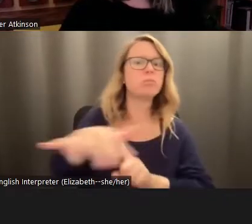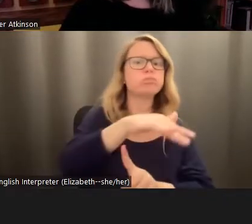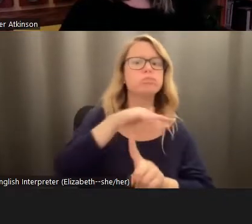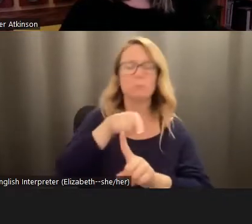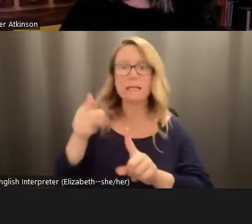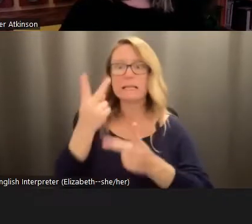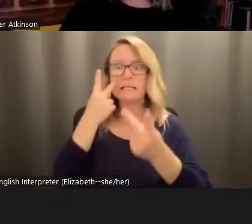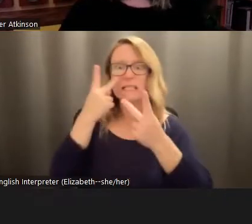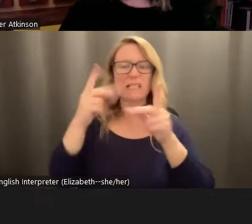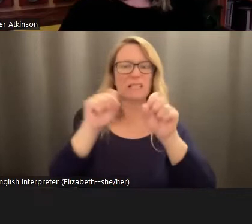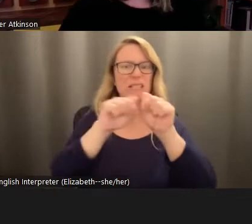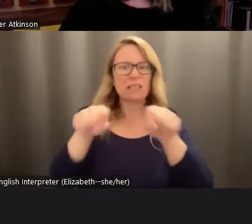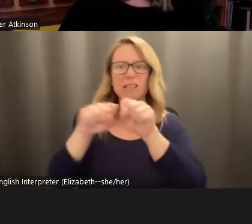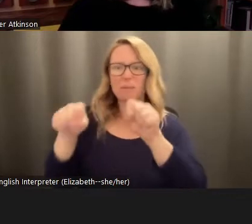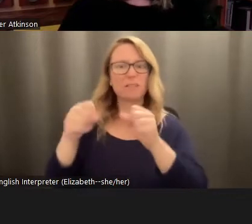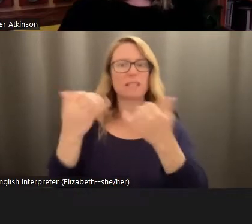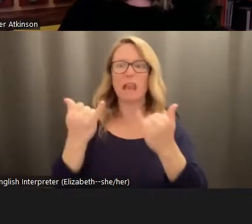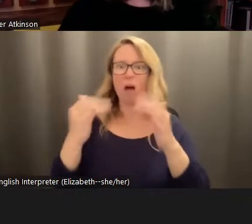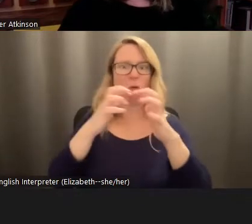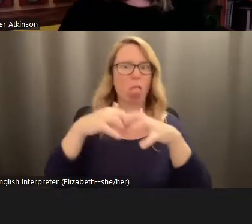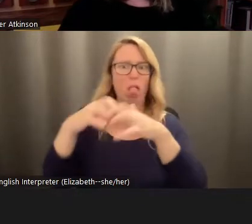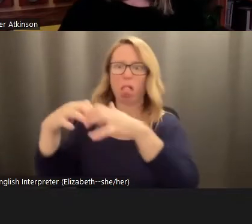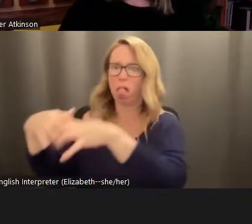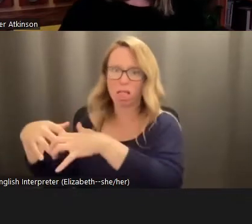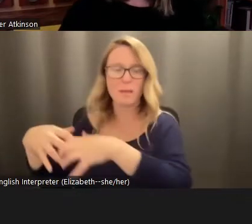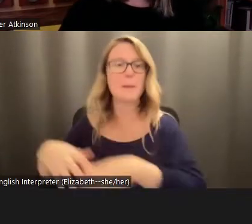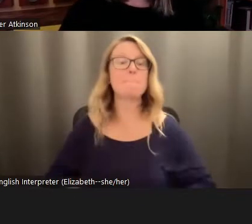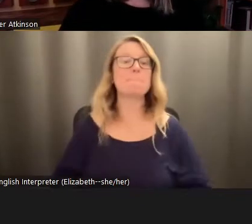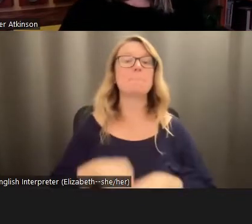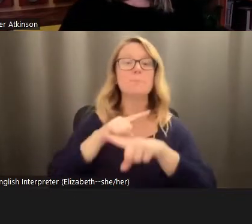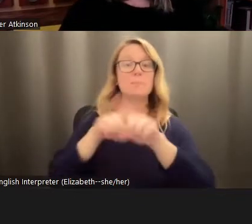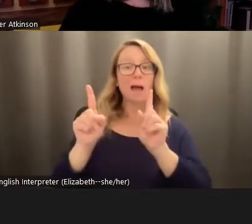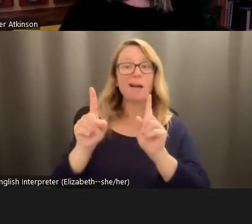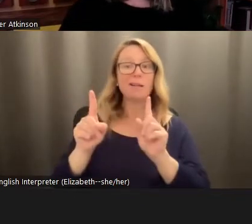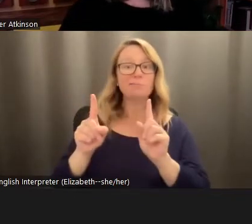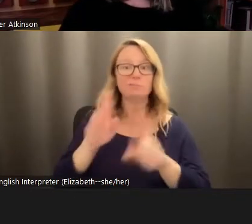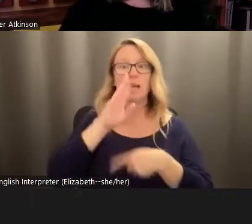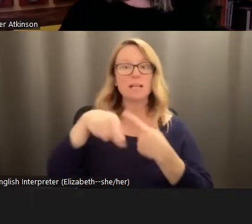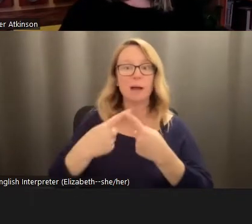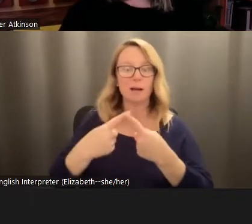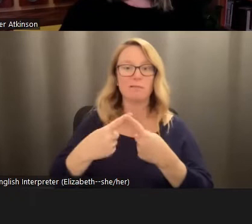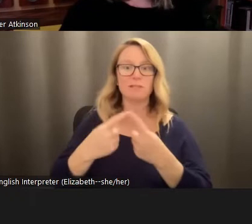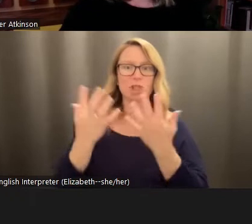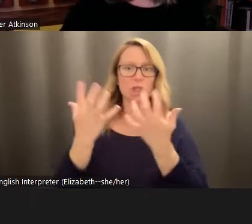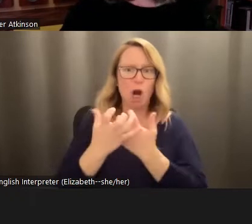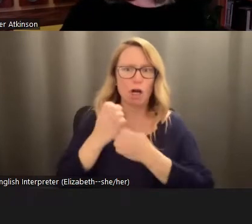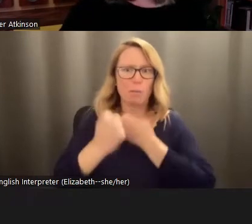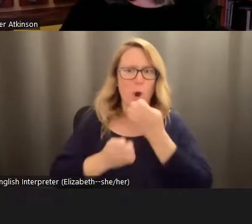systems are unraveling. But talking about dark emotional dimensions, like this is just not something that we have done